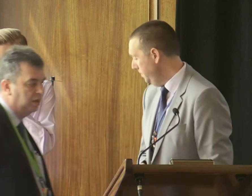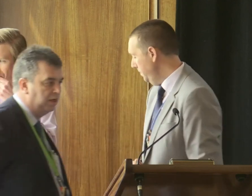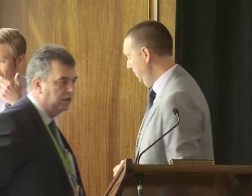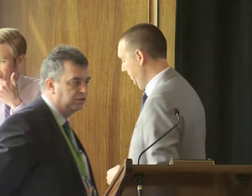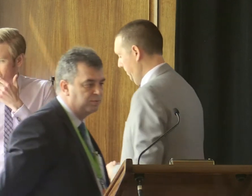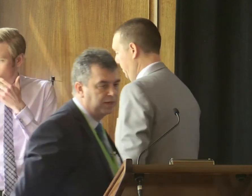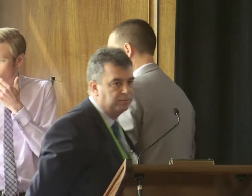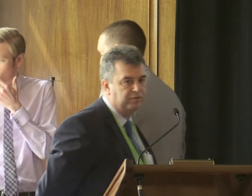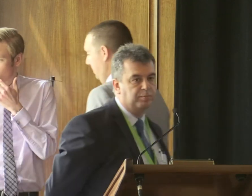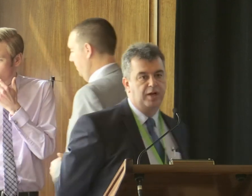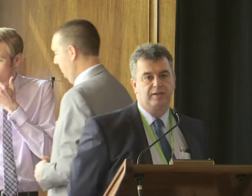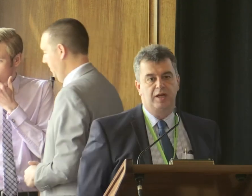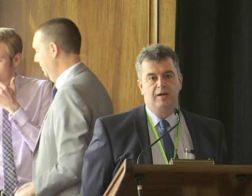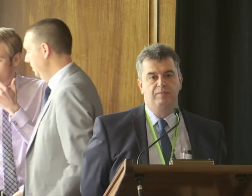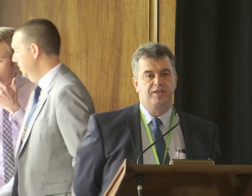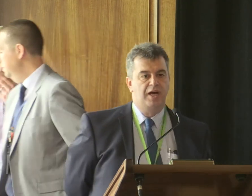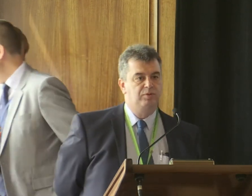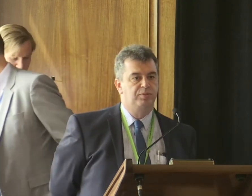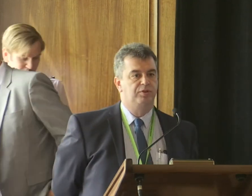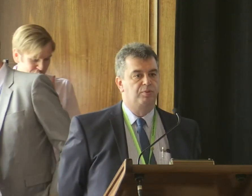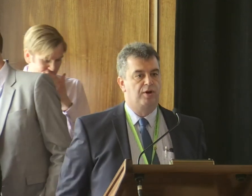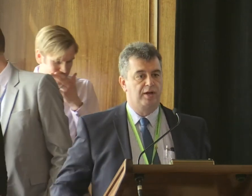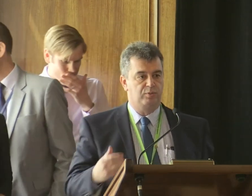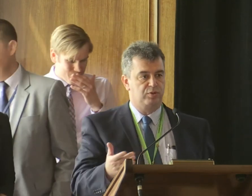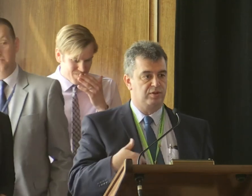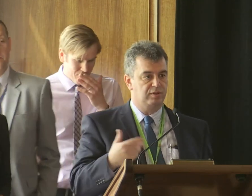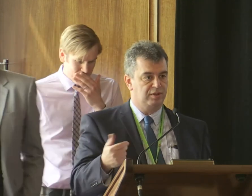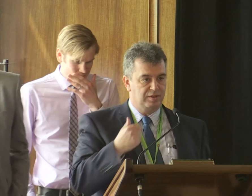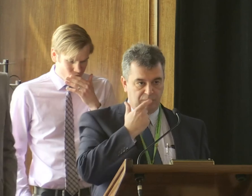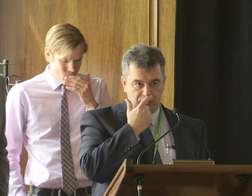I'll just make a bit of a plug the table build a product which is more of a